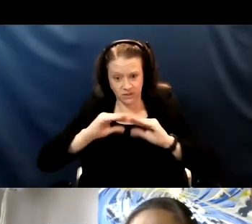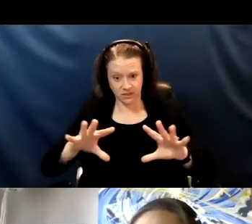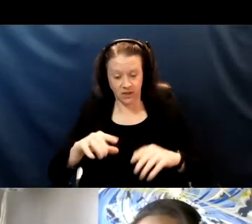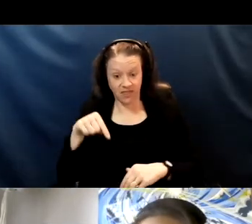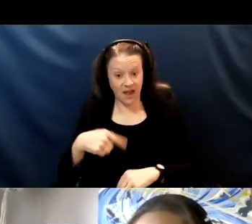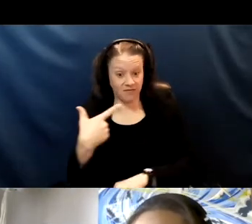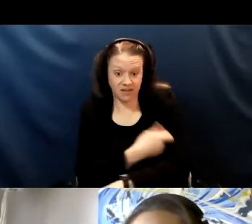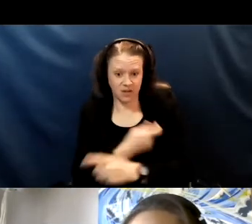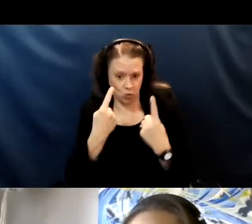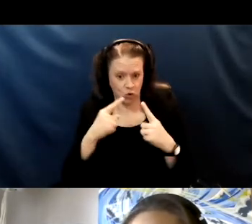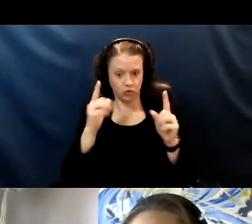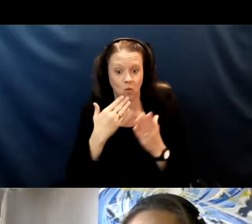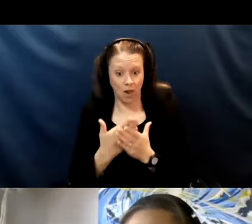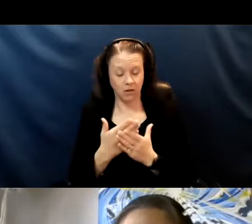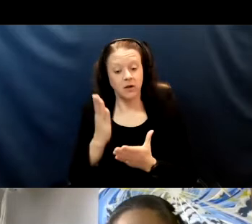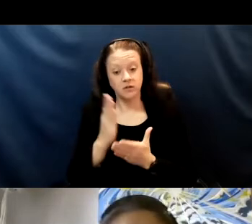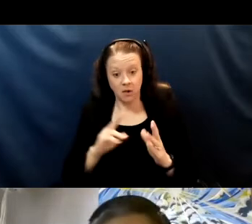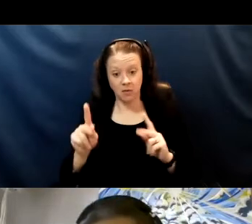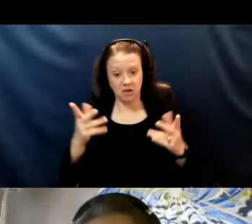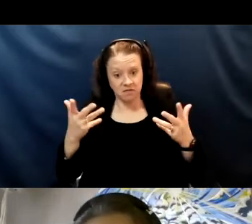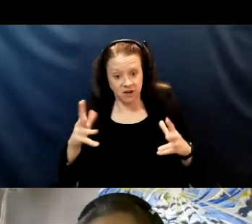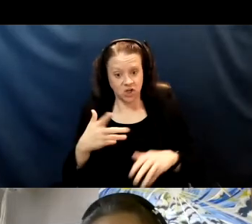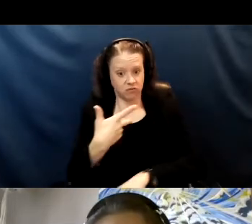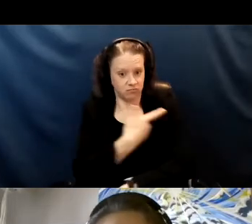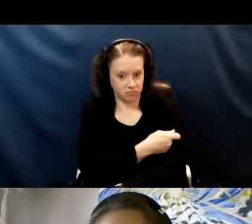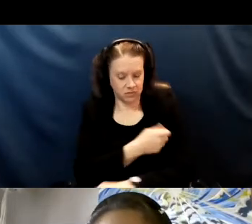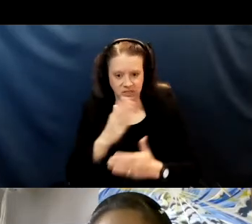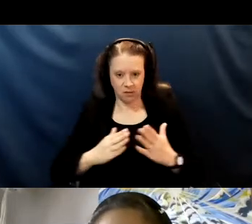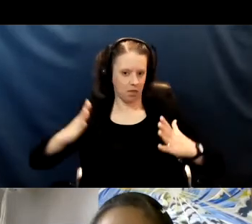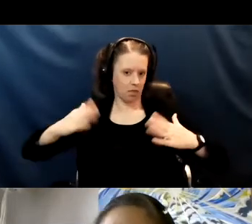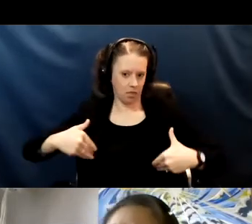Some of us have already been vaccinated some of us have not yet been vaccinated,